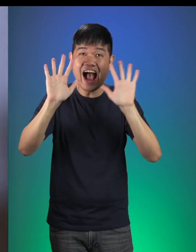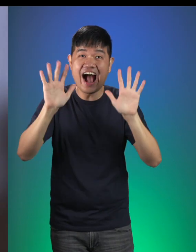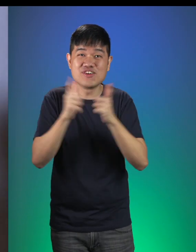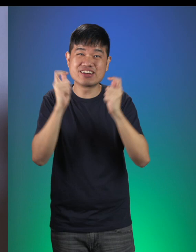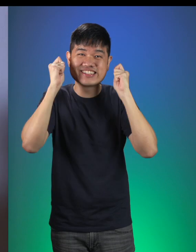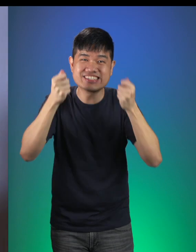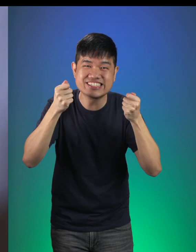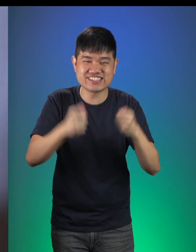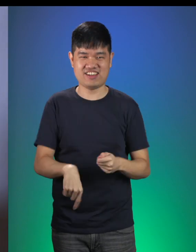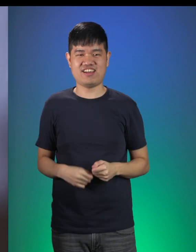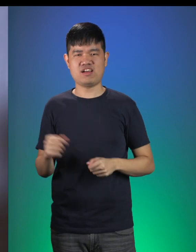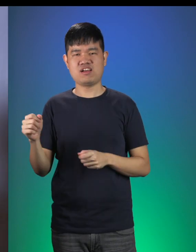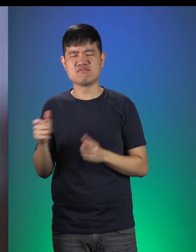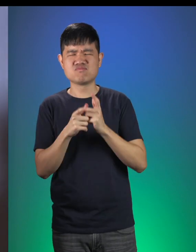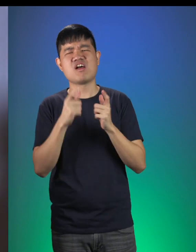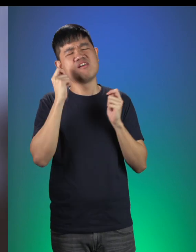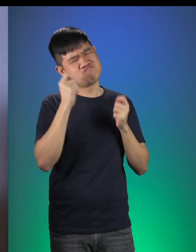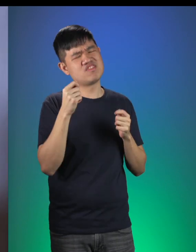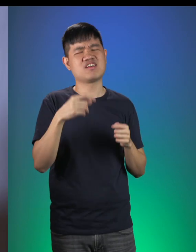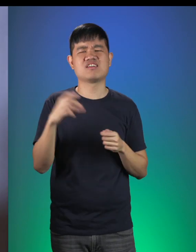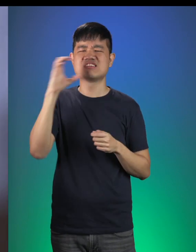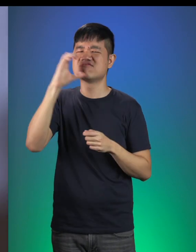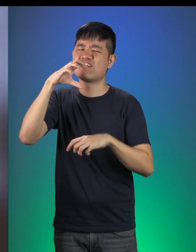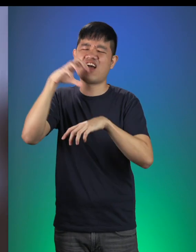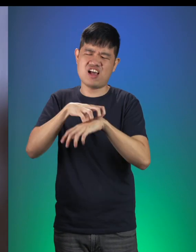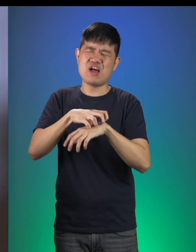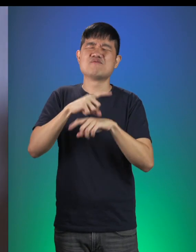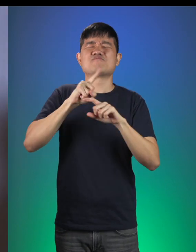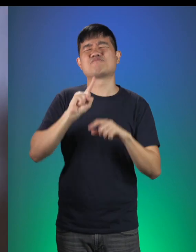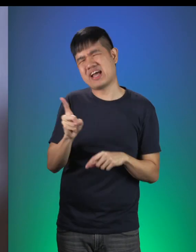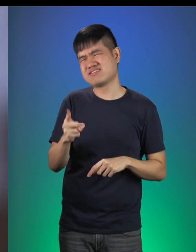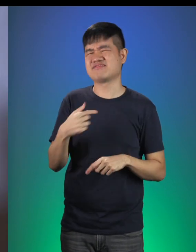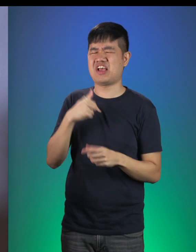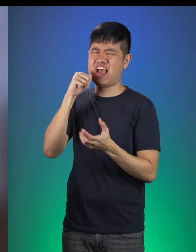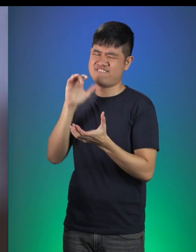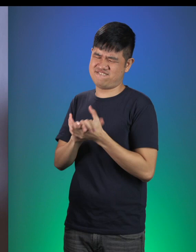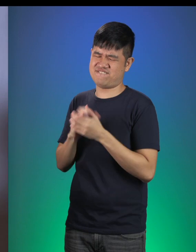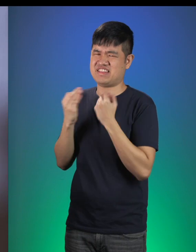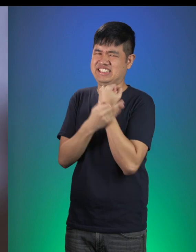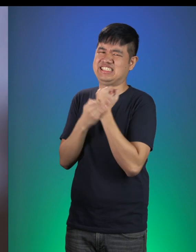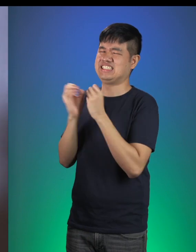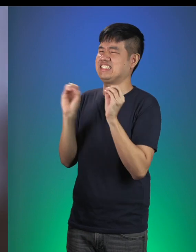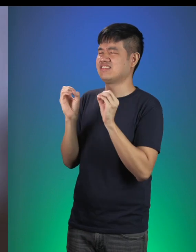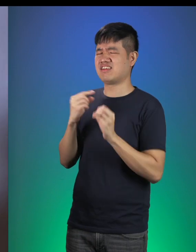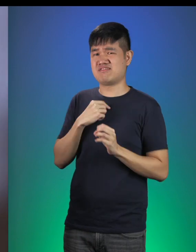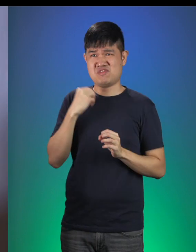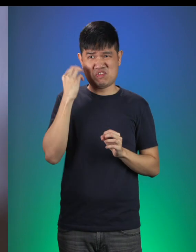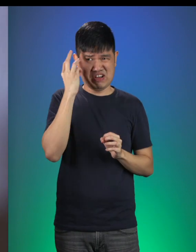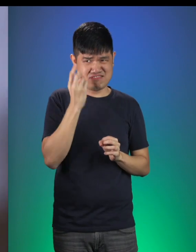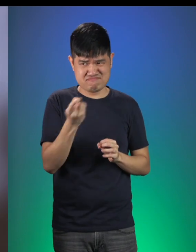Shoemaker: Well, Little Red was looking to find a cake. But the missus is out of flour, and I was hoping that you both could help.